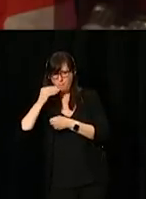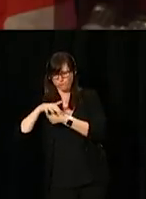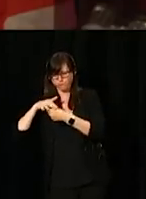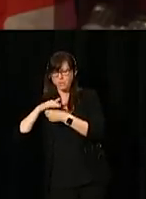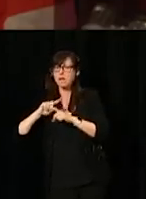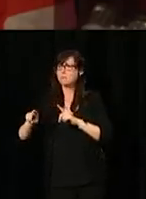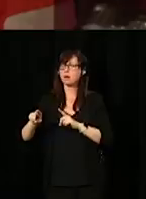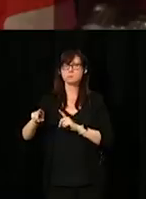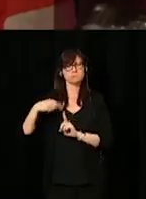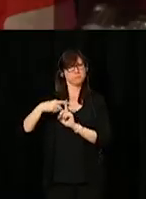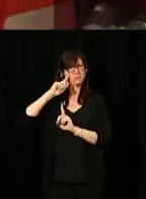And this is what we're trying to achieve here.